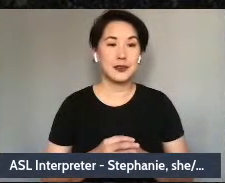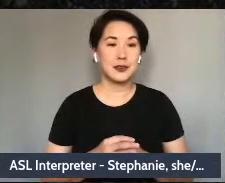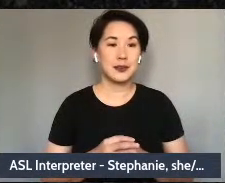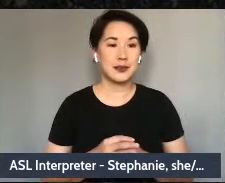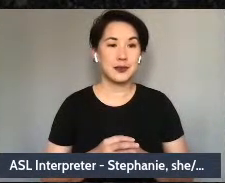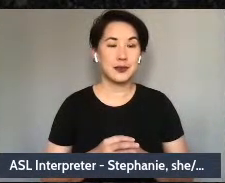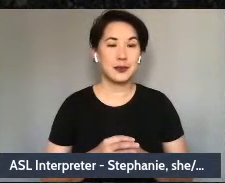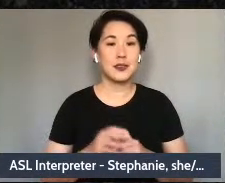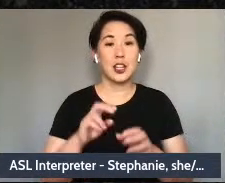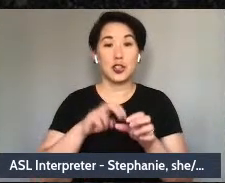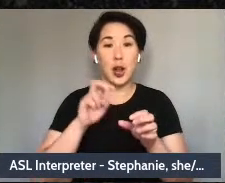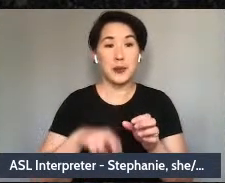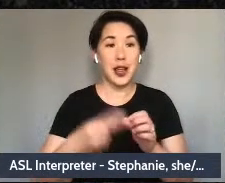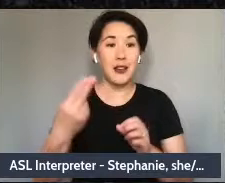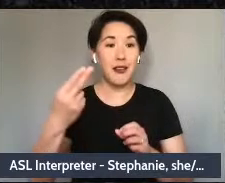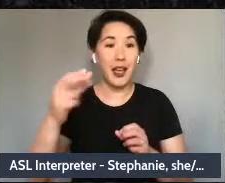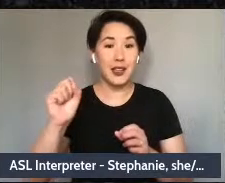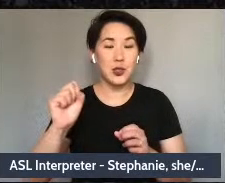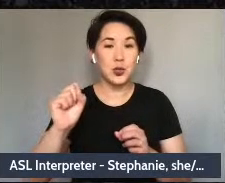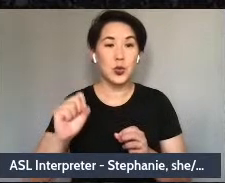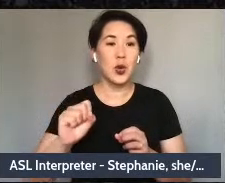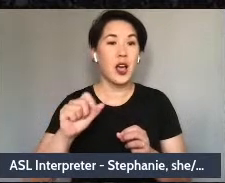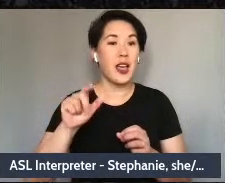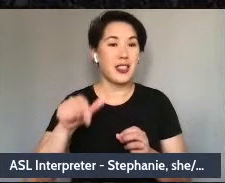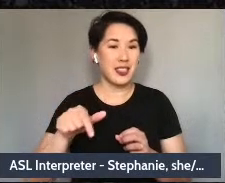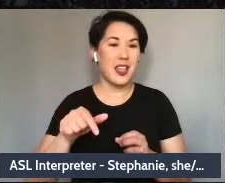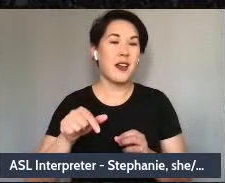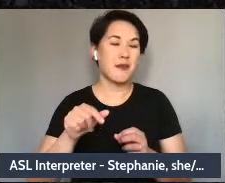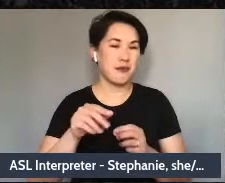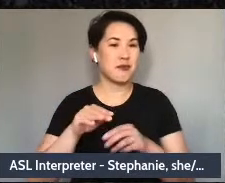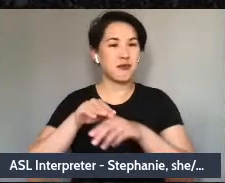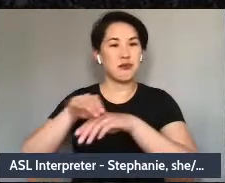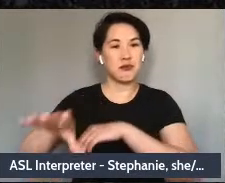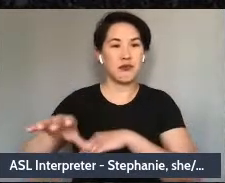Dropped out of high school, this made Mary very lonely and depressed,